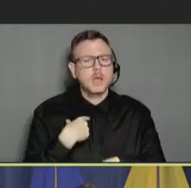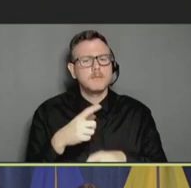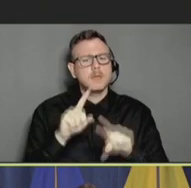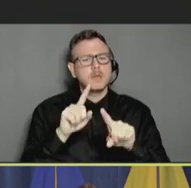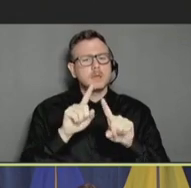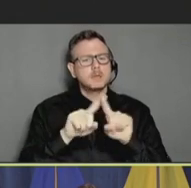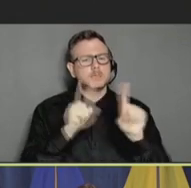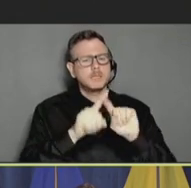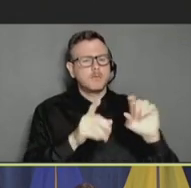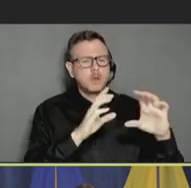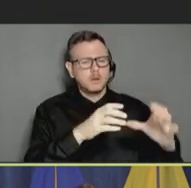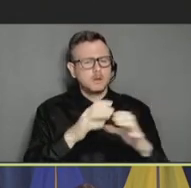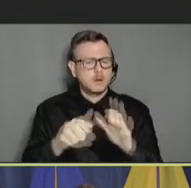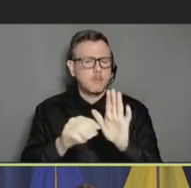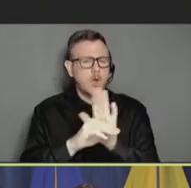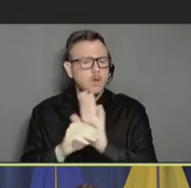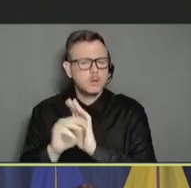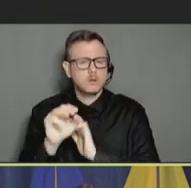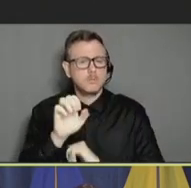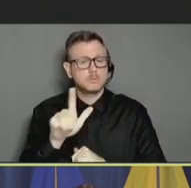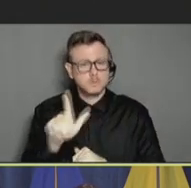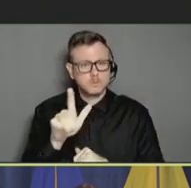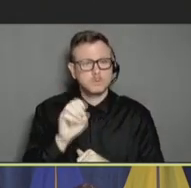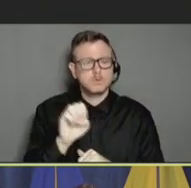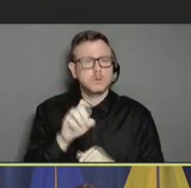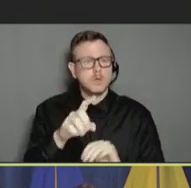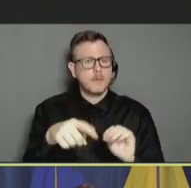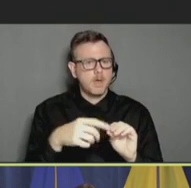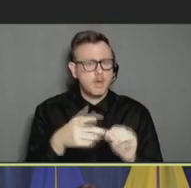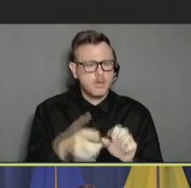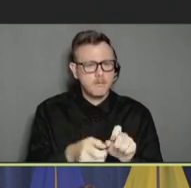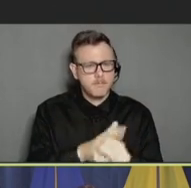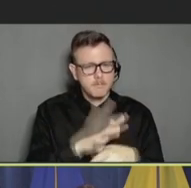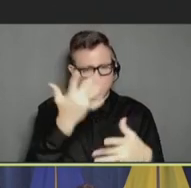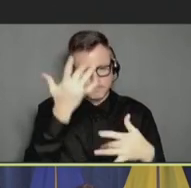around the pandemic, and I'll share some of those. Everything from loneliness and social